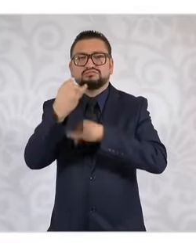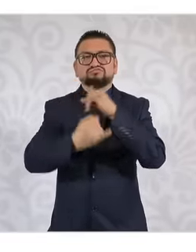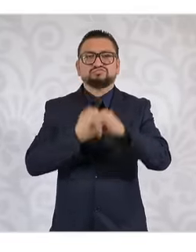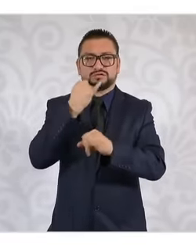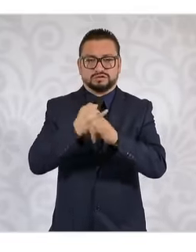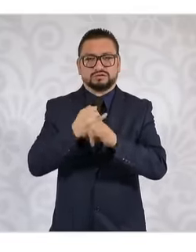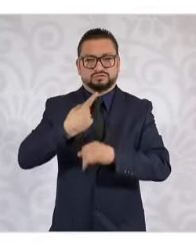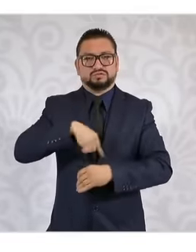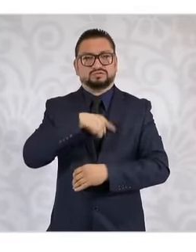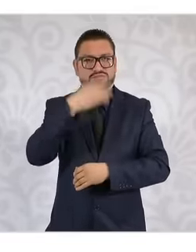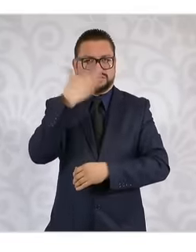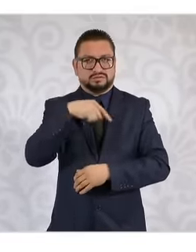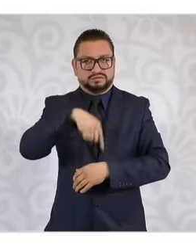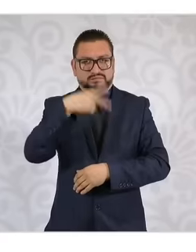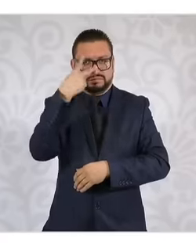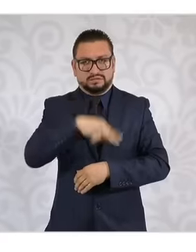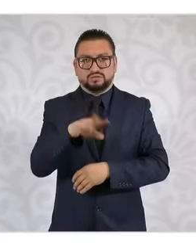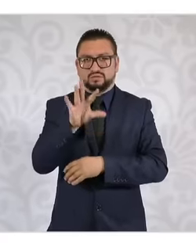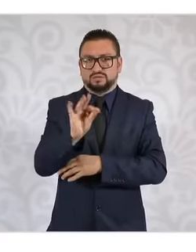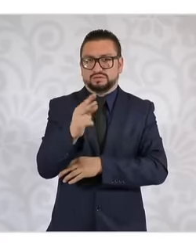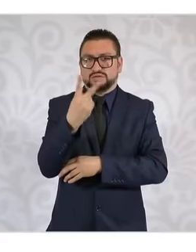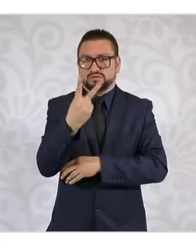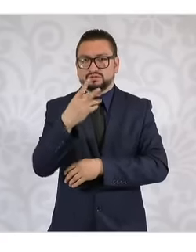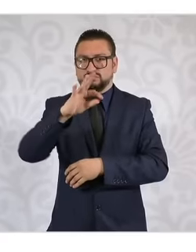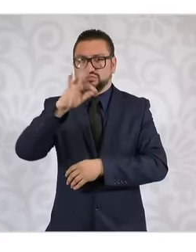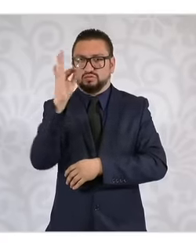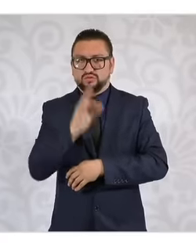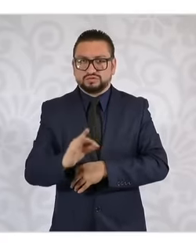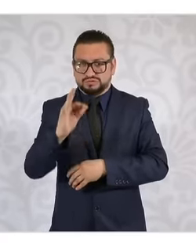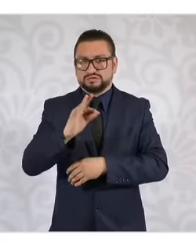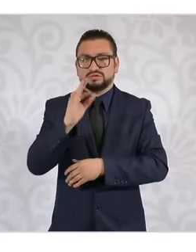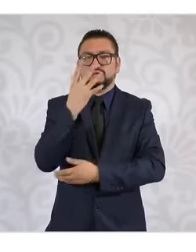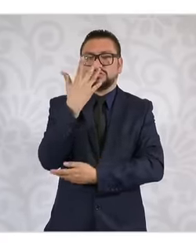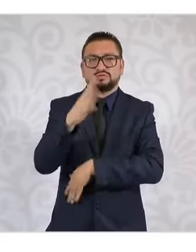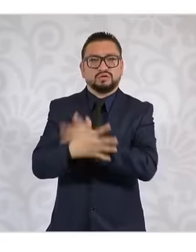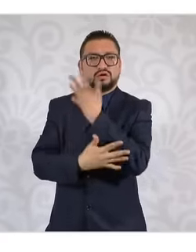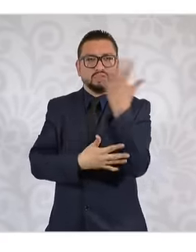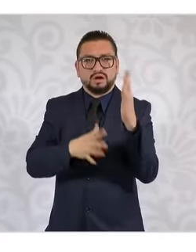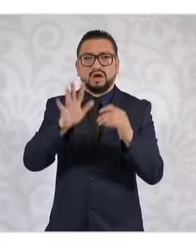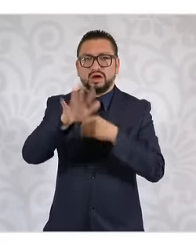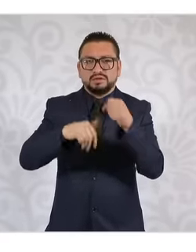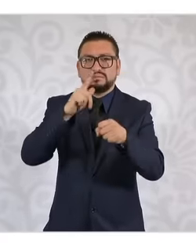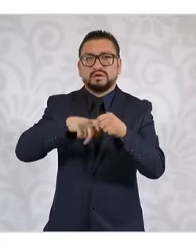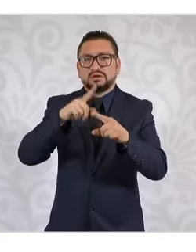know that in Mexico there are 42 percent of ecosystems with certain degrees of degradation that come